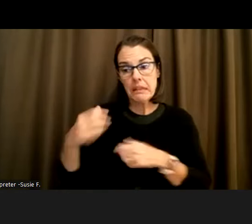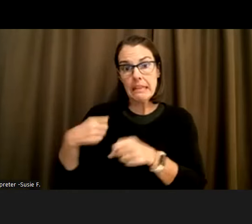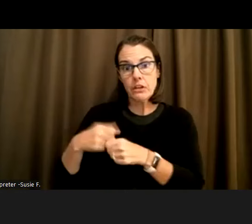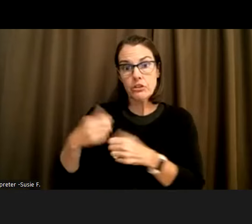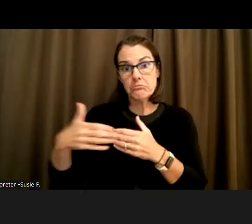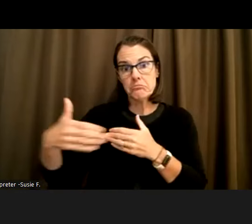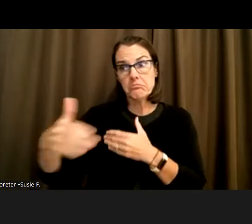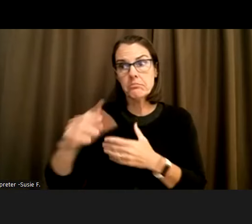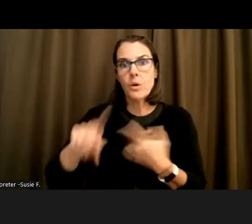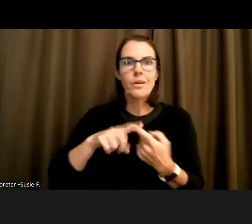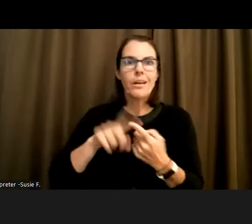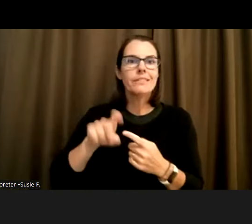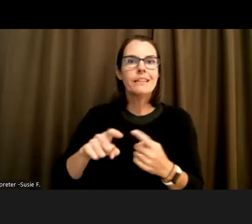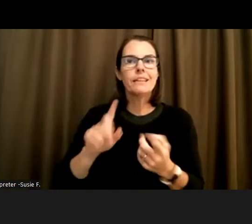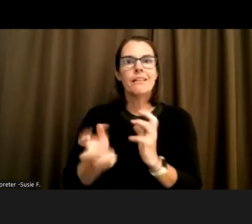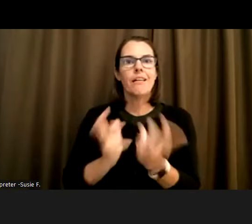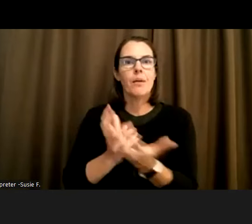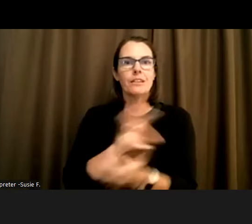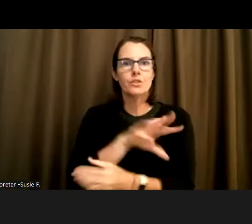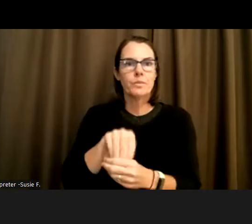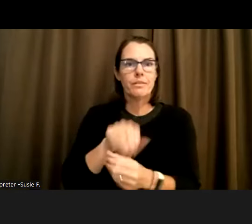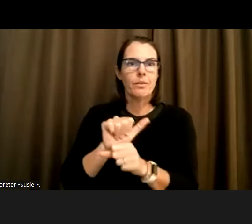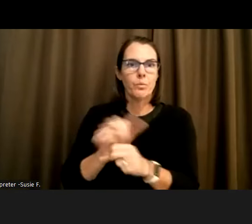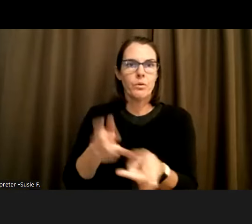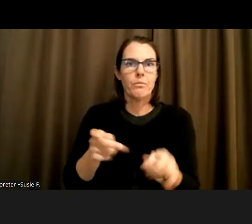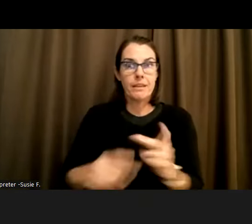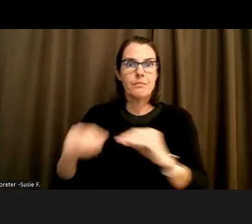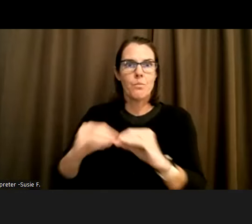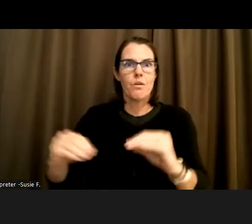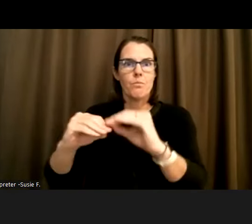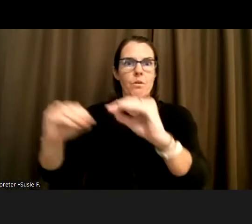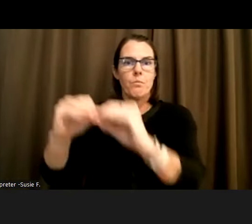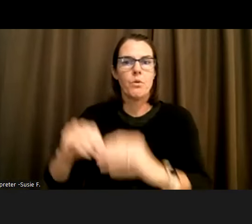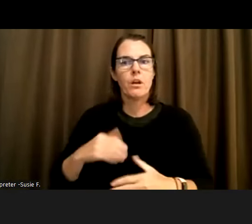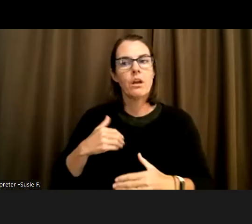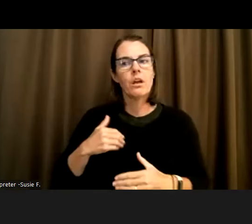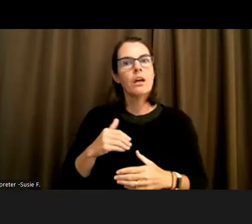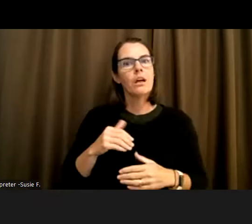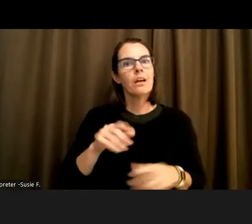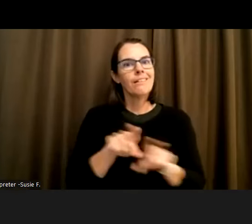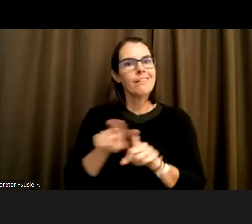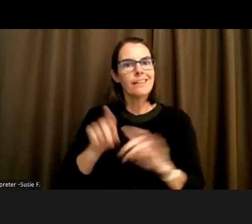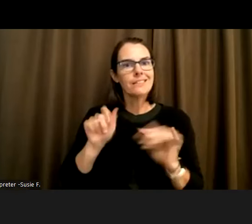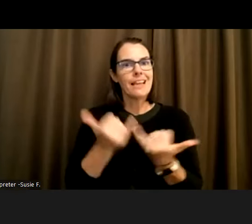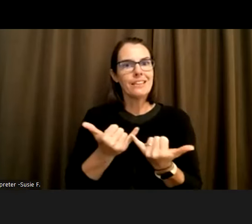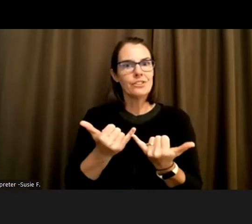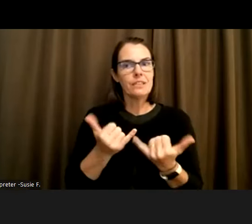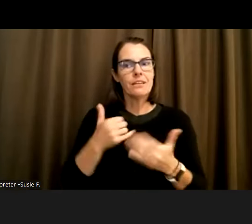in the workplace more and more, the process itself that we have within the agency really comes across as very invasive,